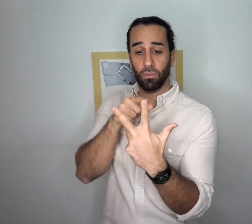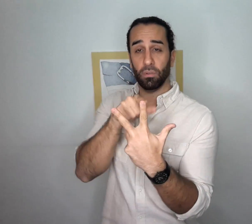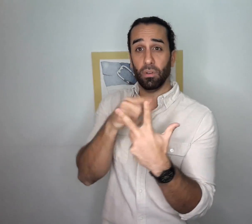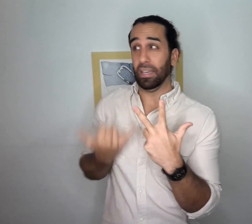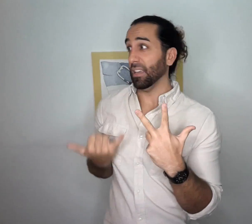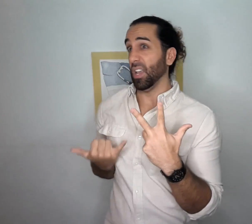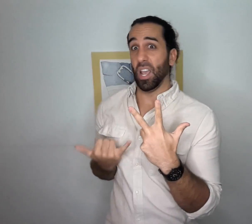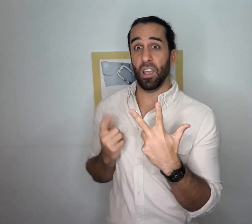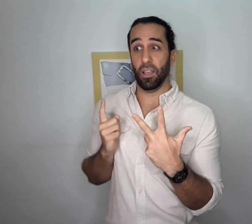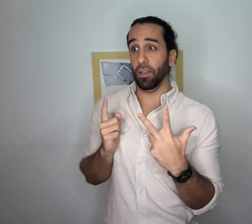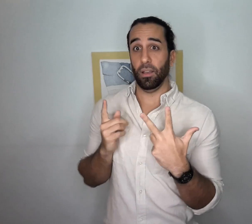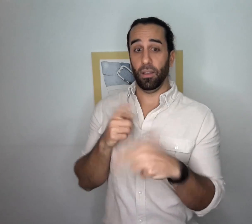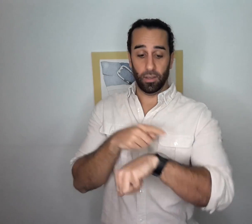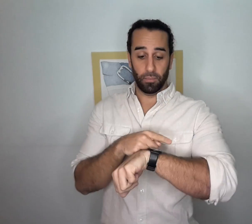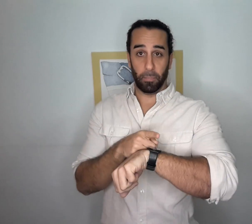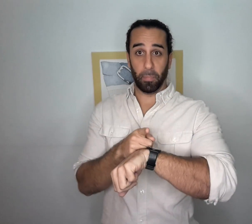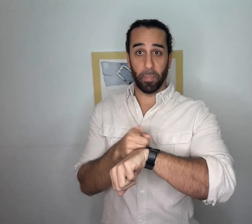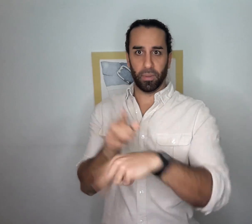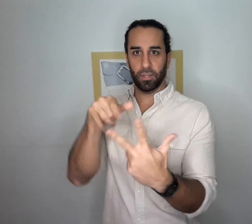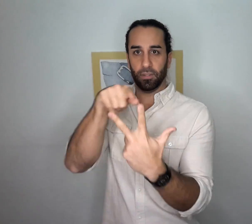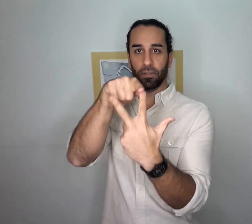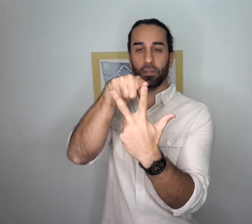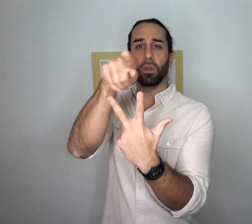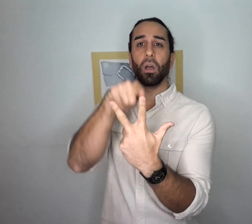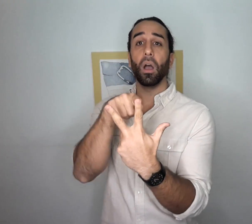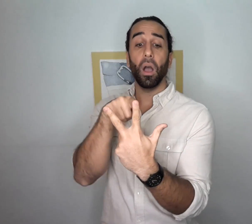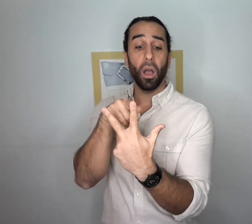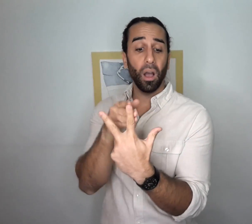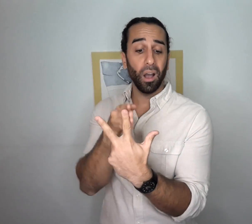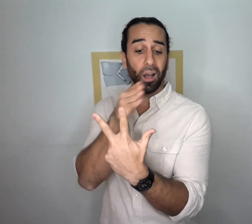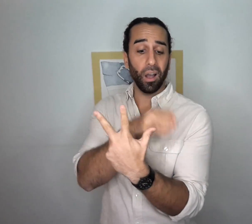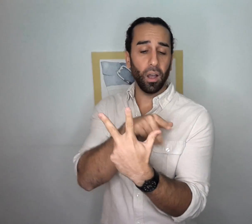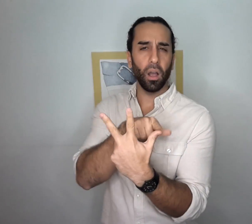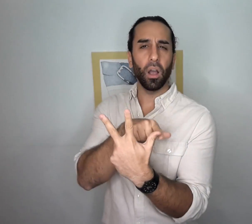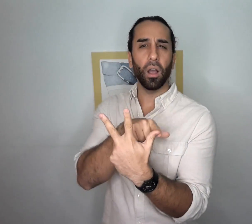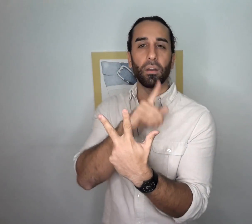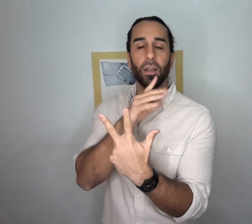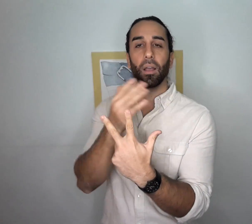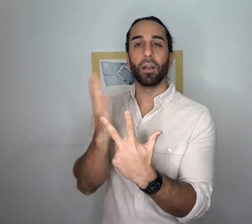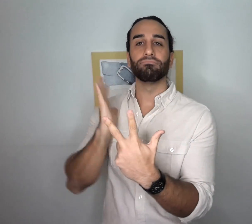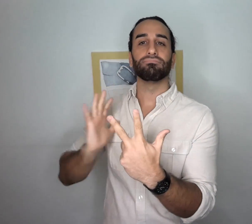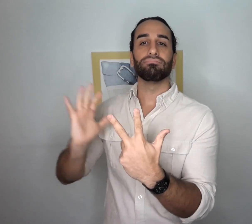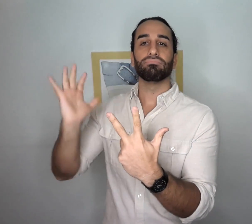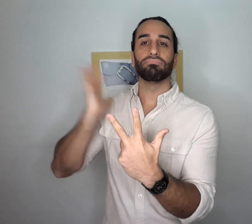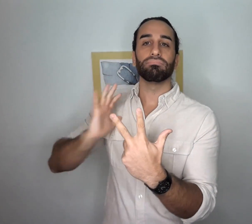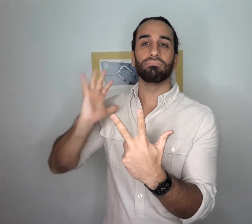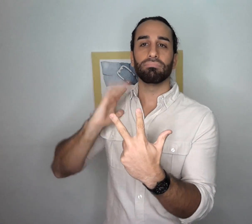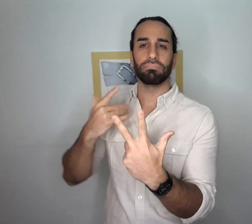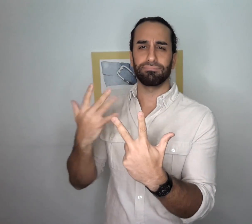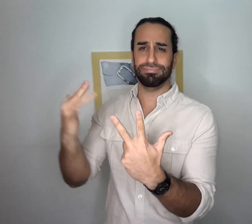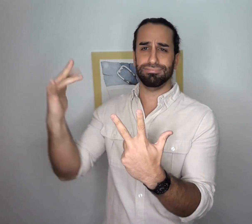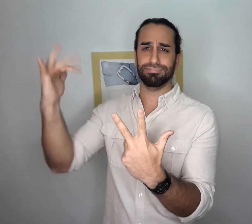This is the present stage. Right here, right now. Before the present is the past stage.